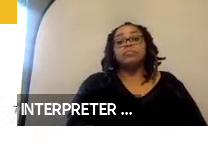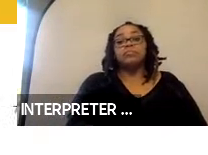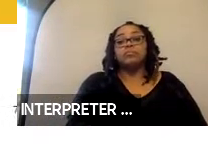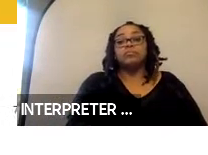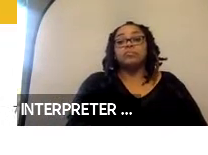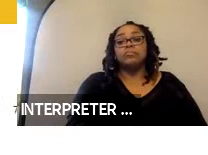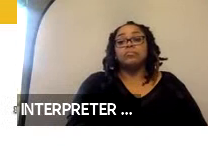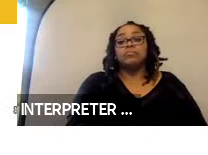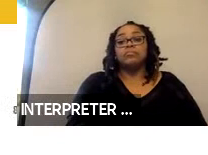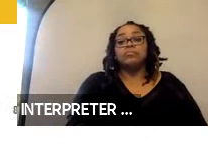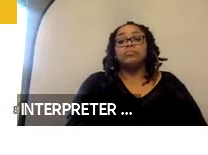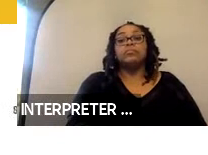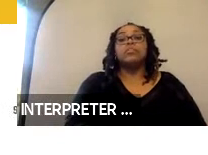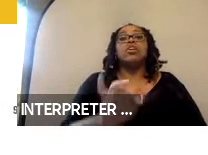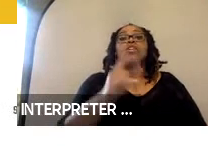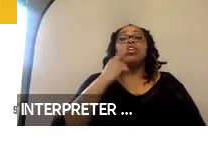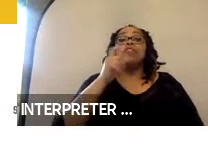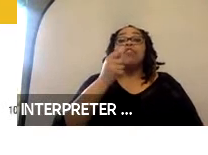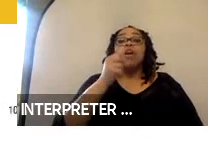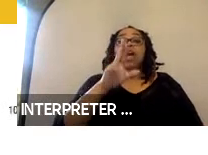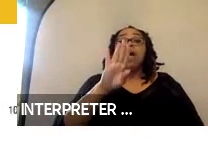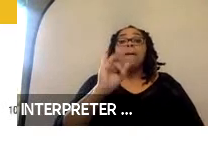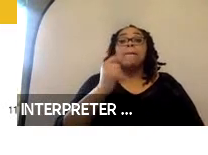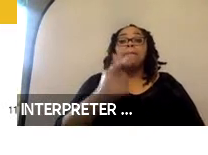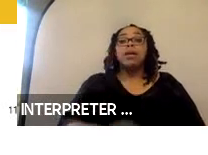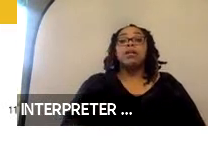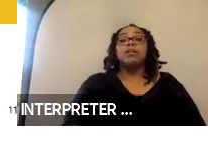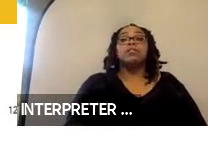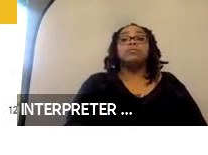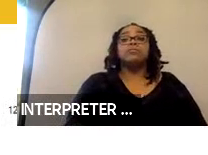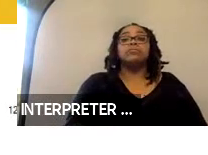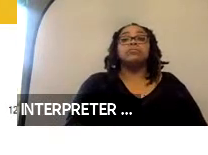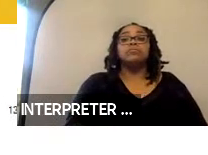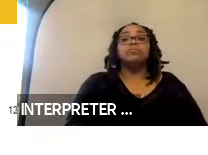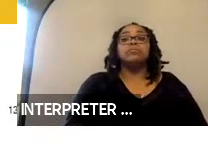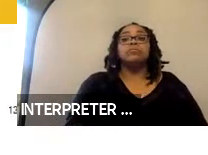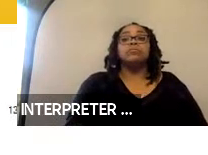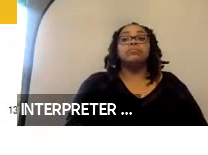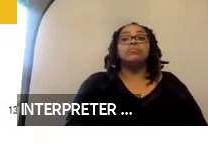of an airbag restraint for occupants in wheelchairs. So, this airbag that is illustrated on the